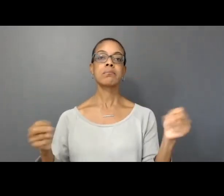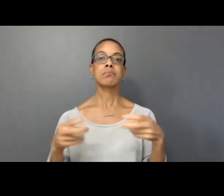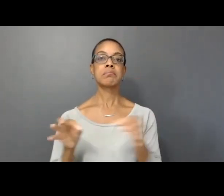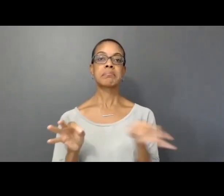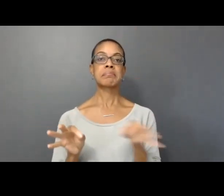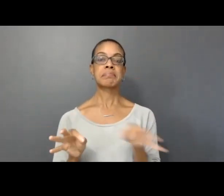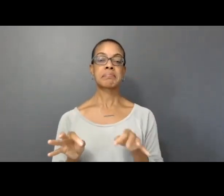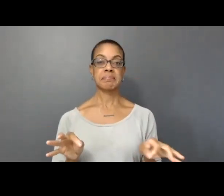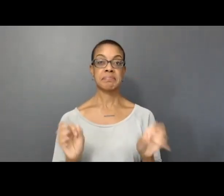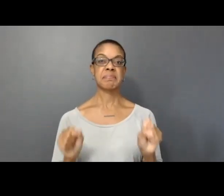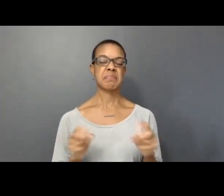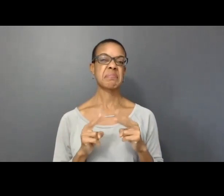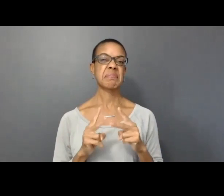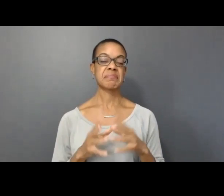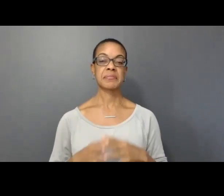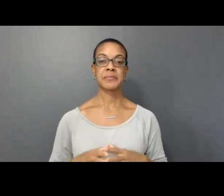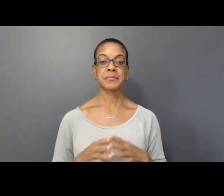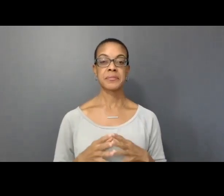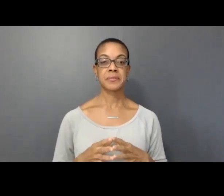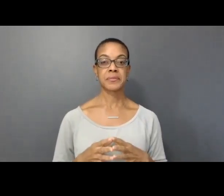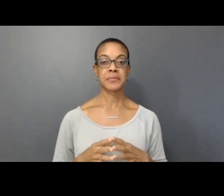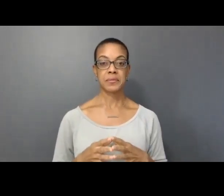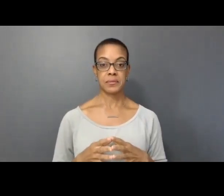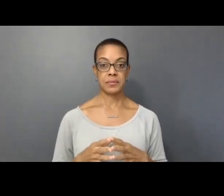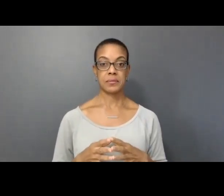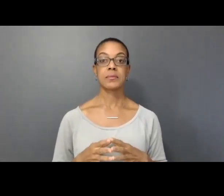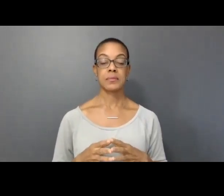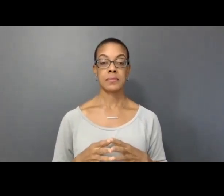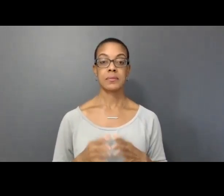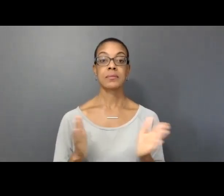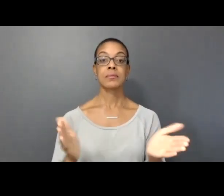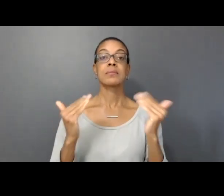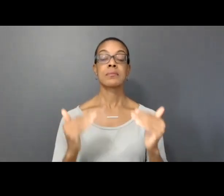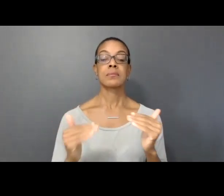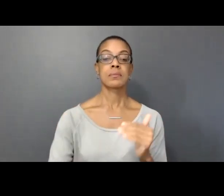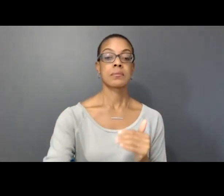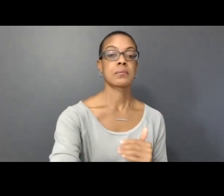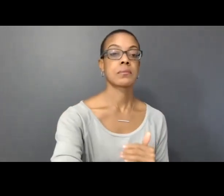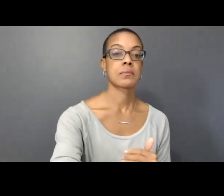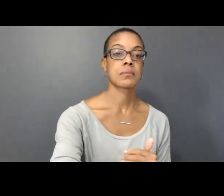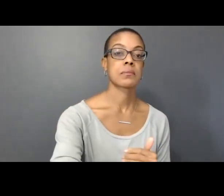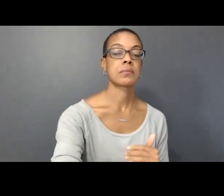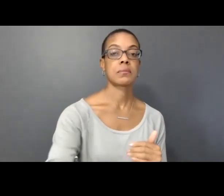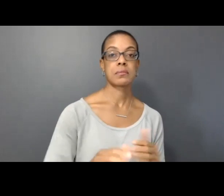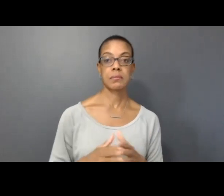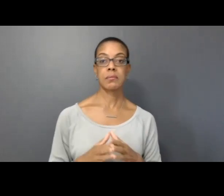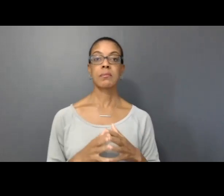Let's see, yes, I'll also be posting more detailed directions to that in the chat shortly,